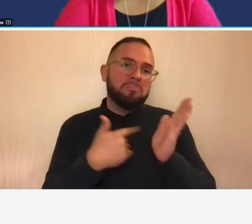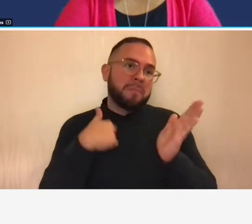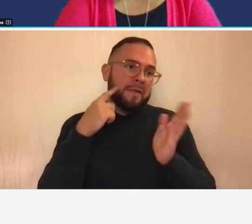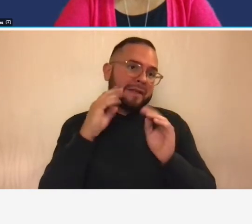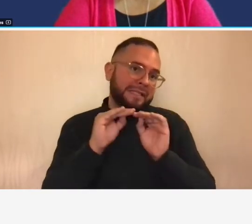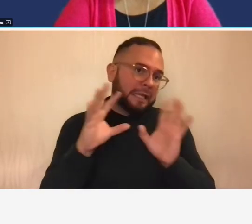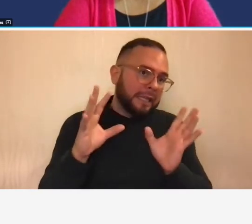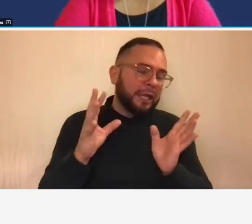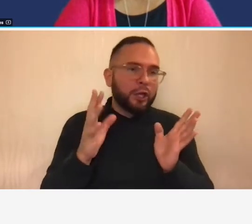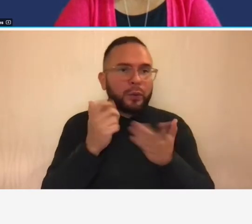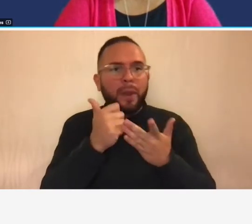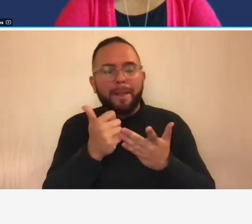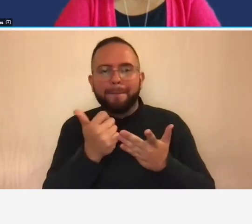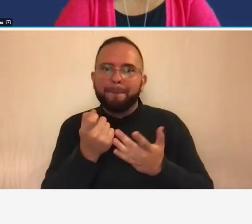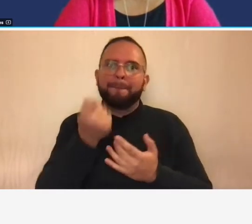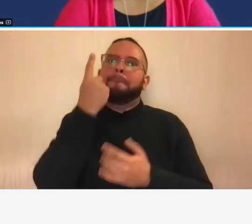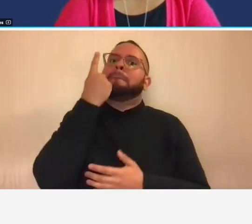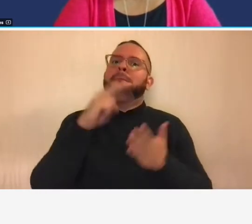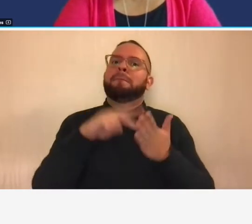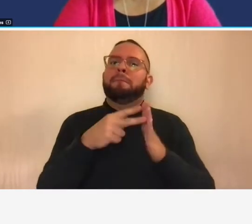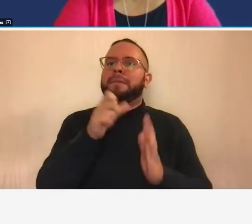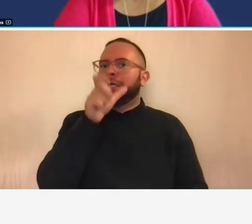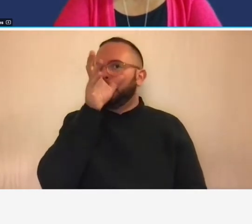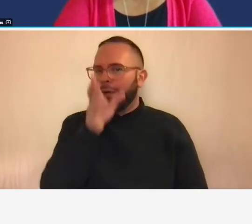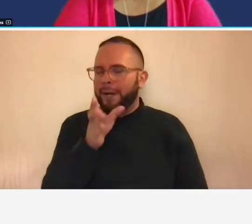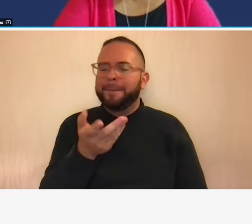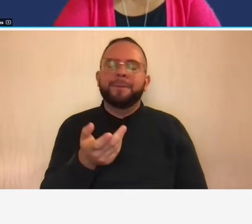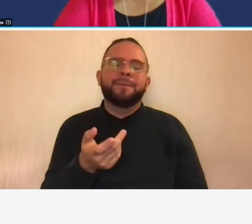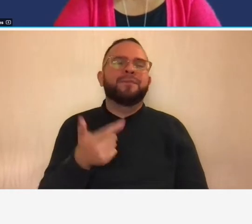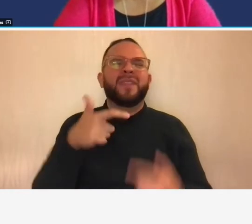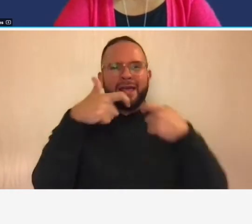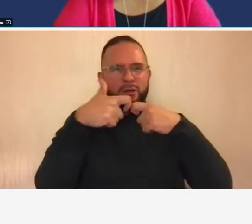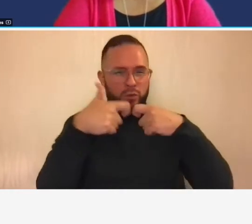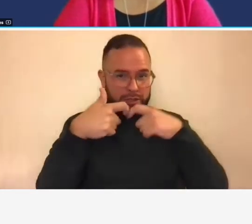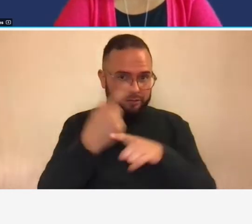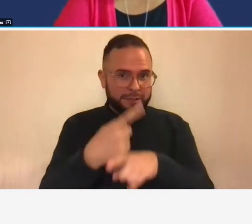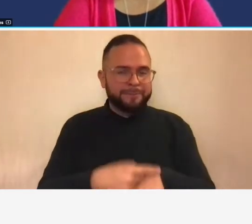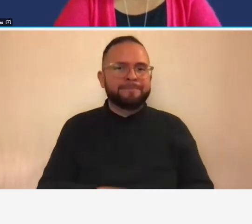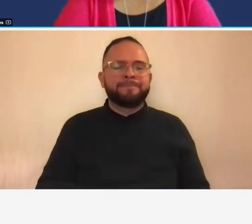you know to explain what indirect costs are let's think of electricity okay so the utility bill you